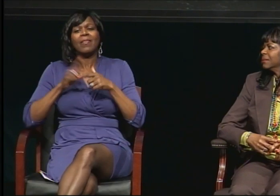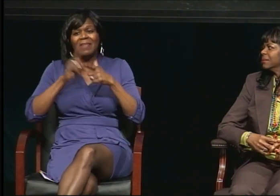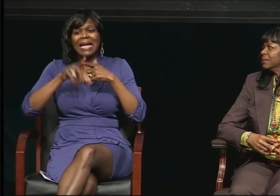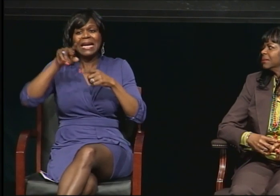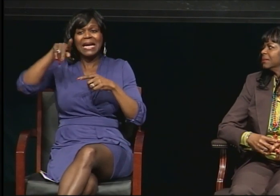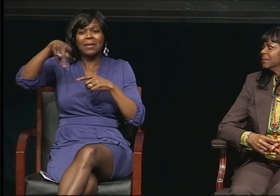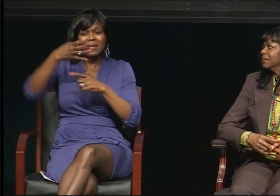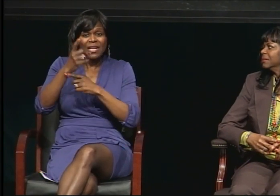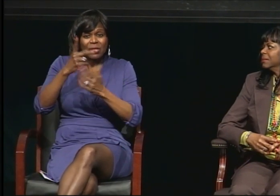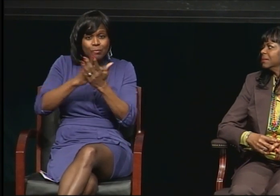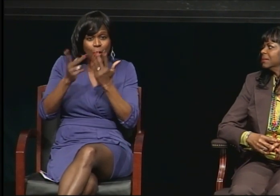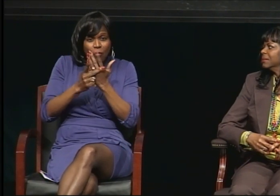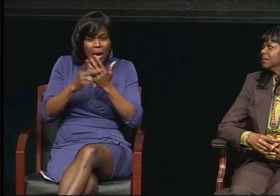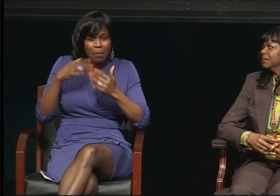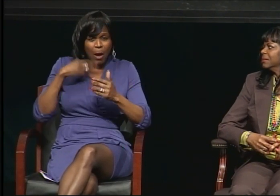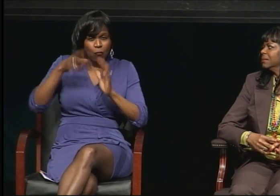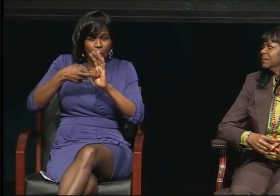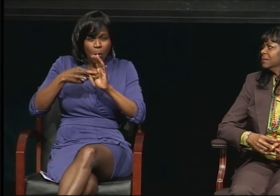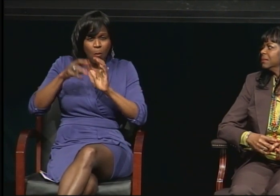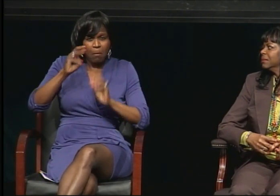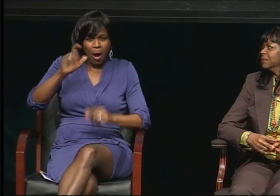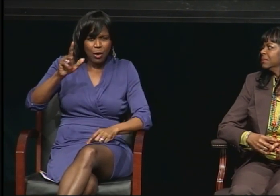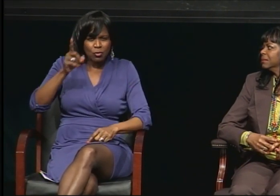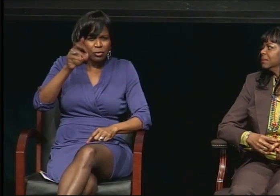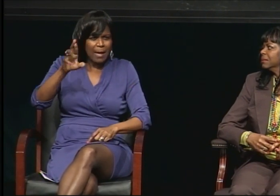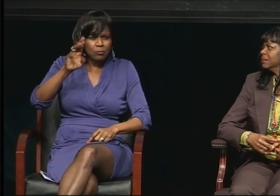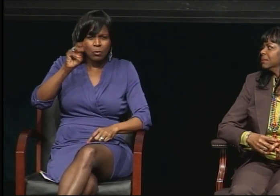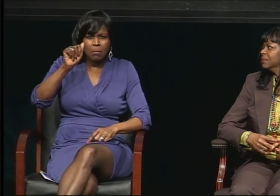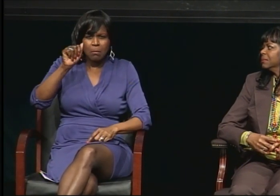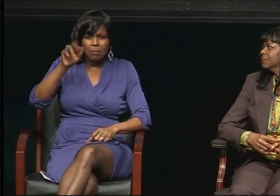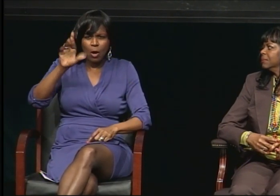Are you here, Dr. Marshall? Hi, Dr. Marshall.